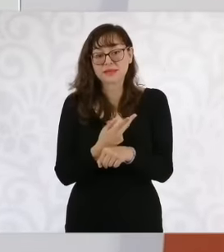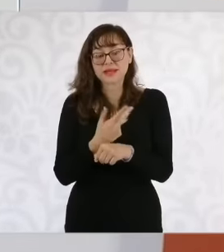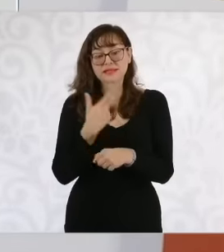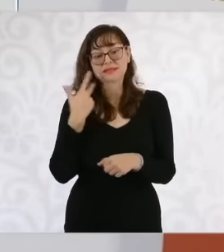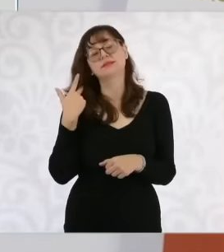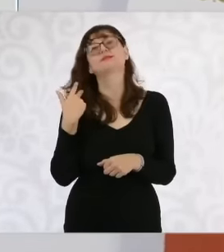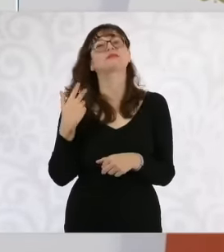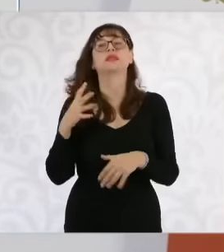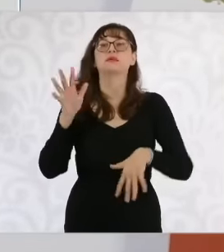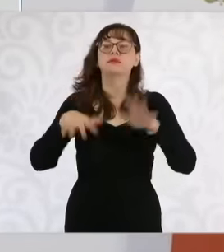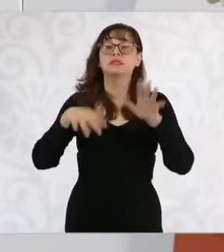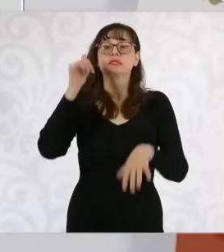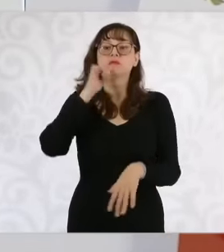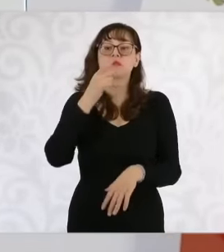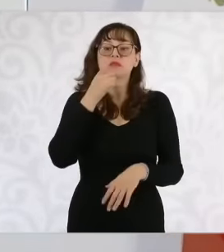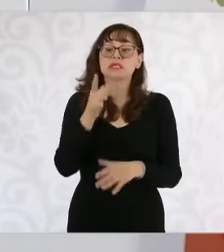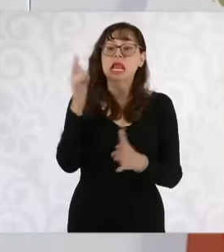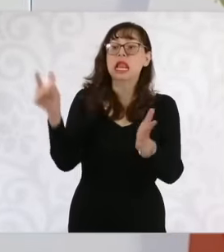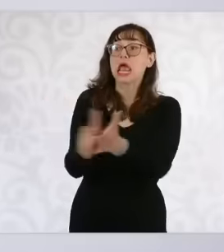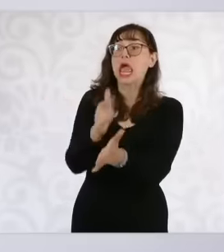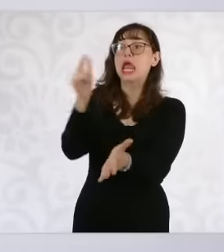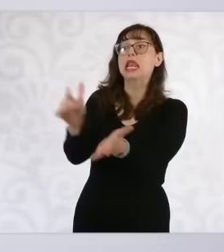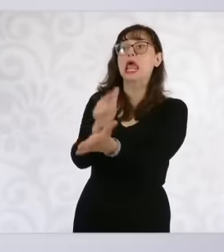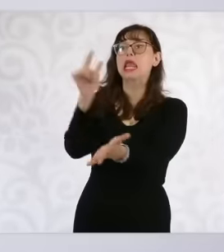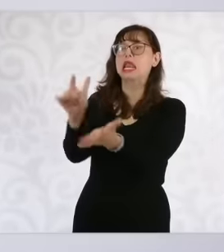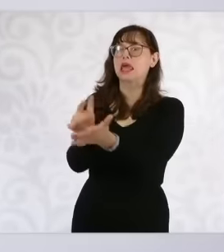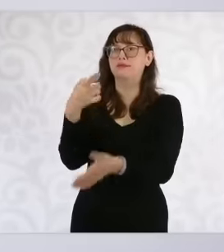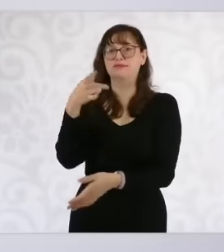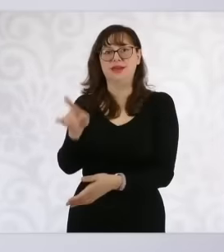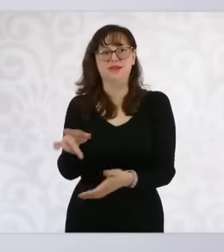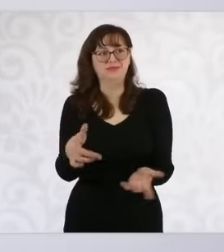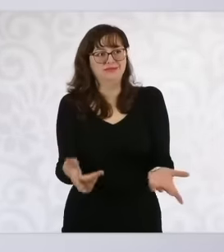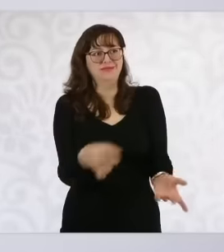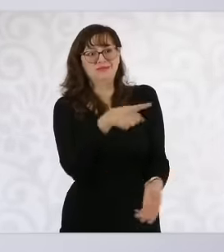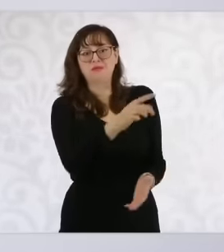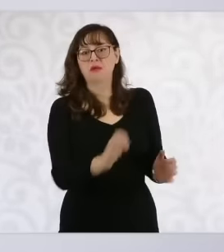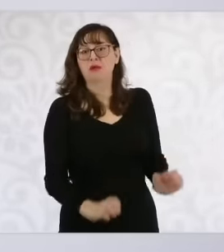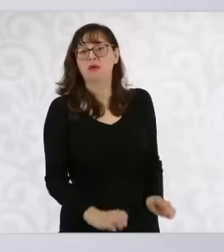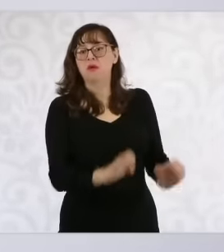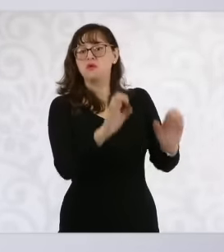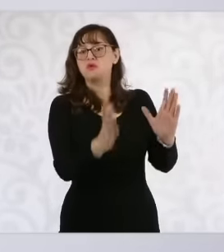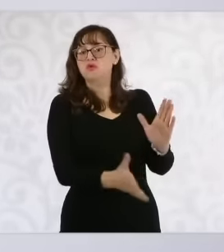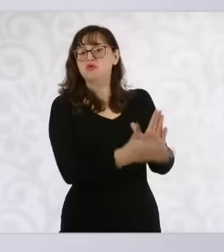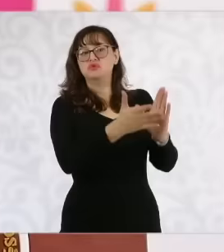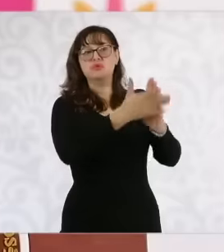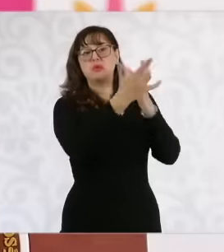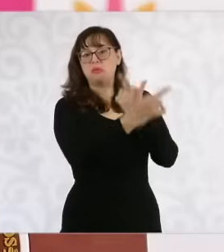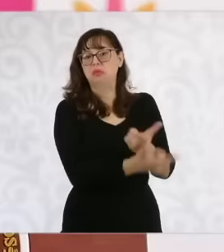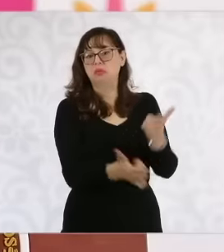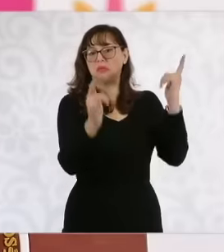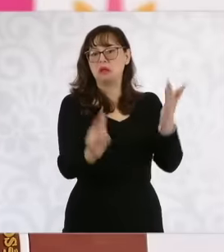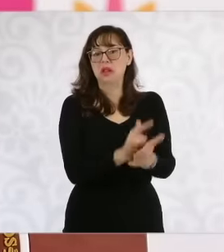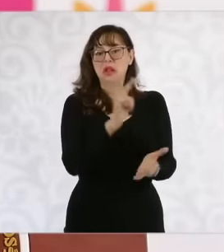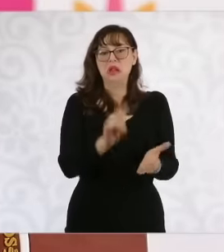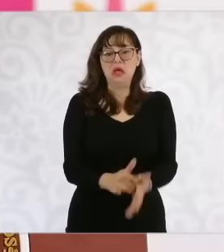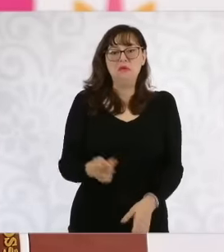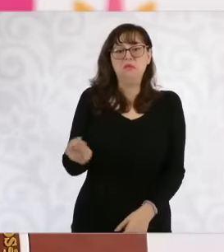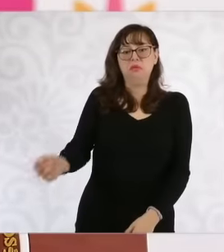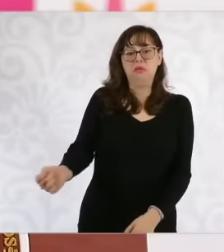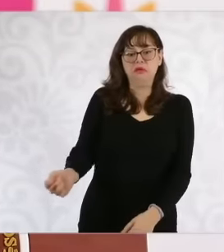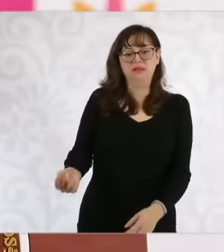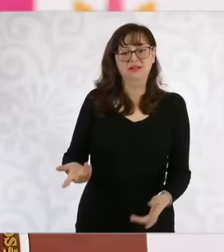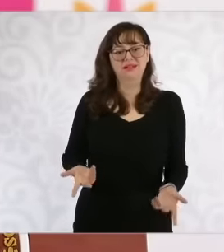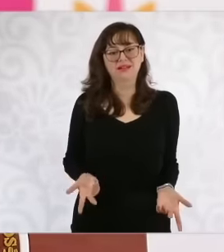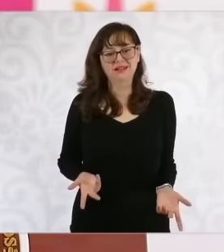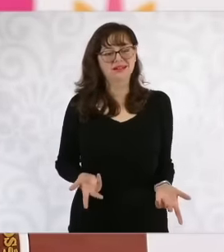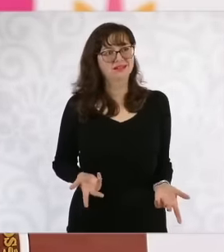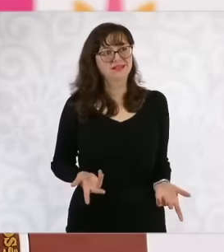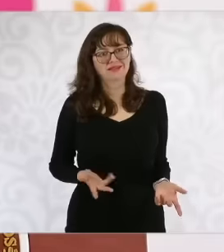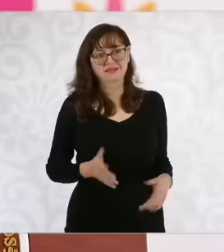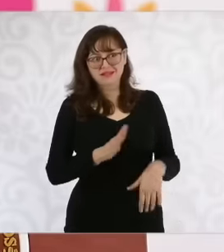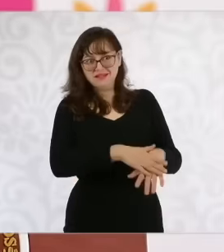and not In this what does it mean to simply comply with the rules here when I was head of